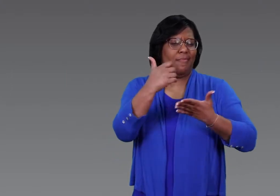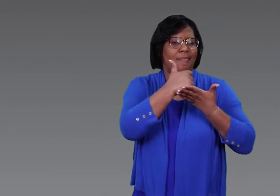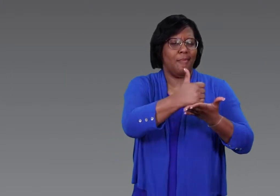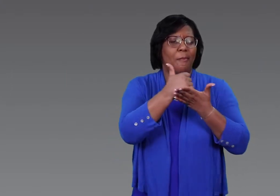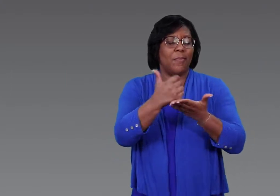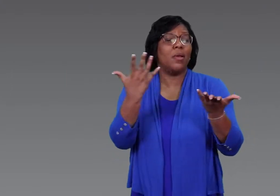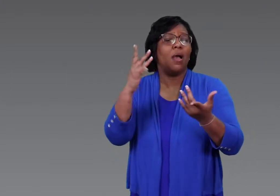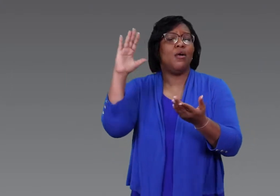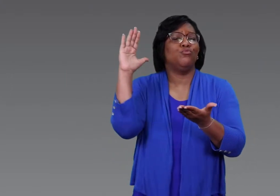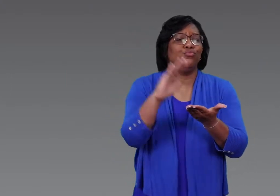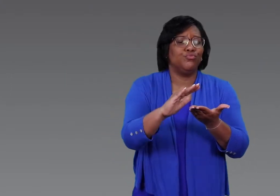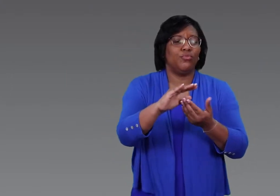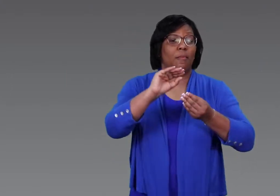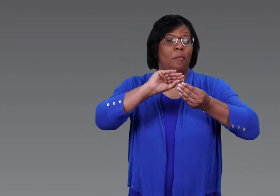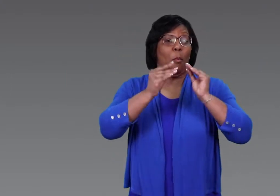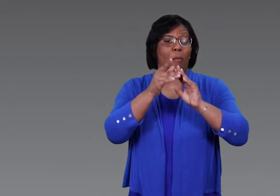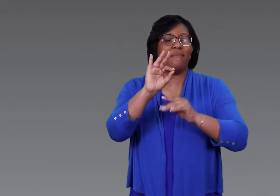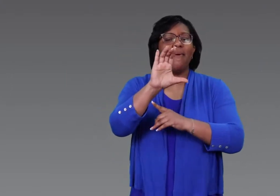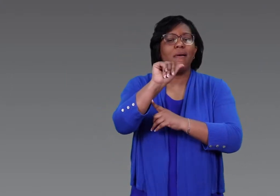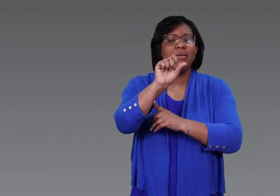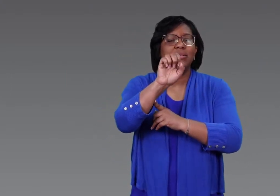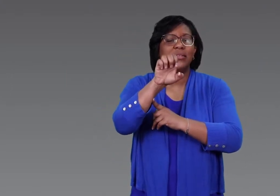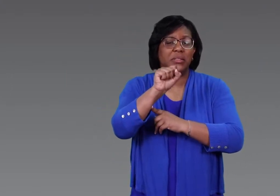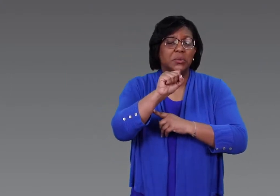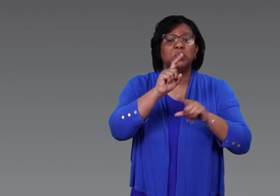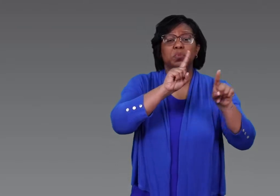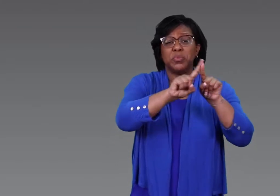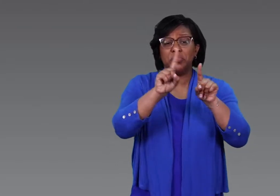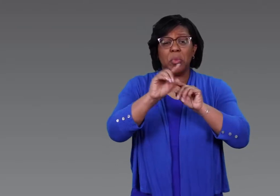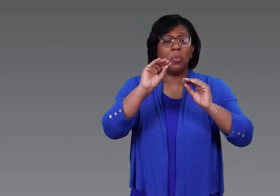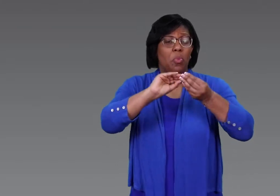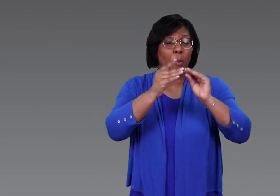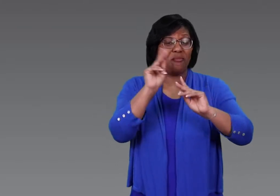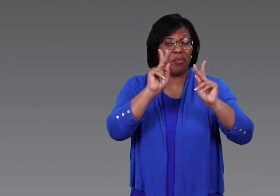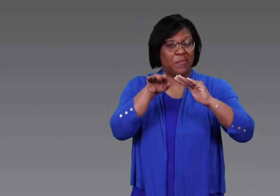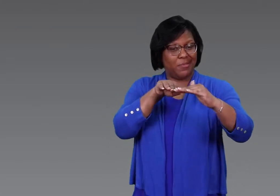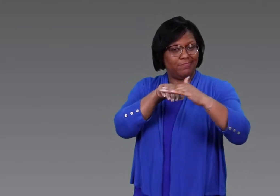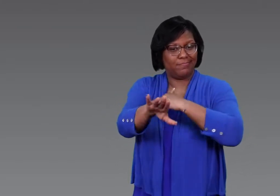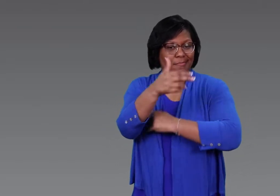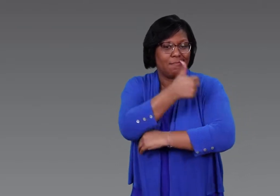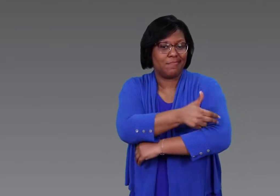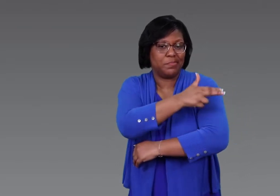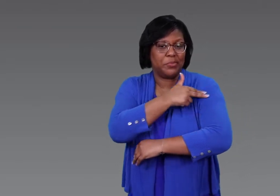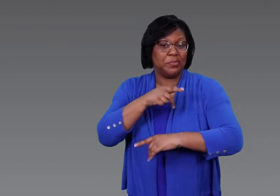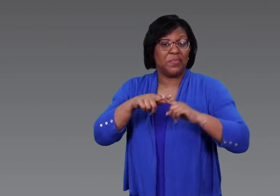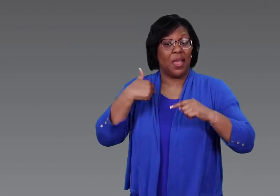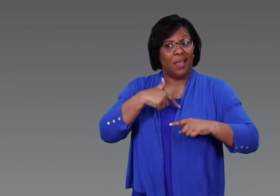Vaccinations have helped to reduce the number of cases and the number of people hospitalized,